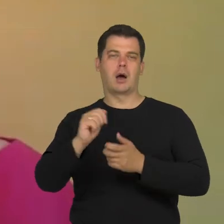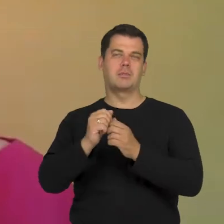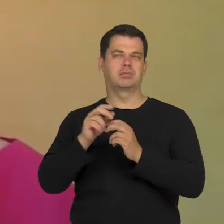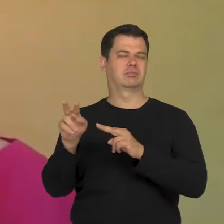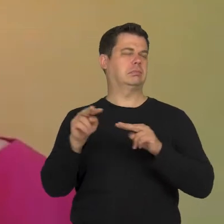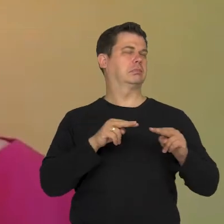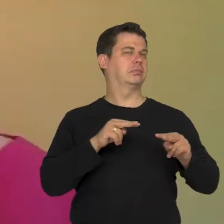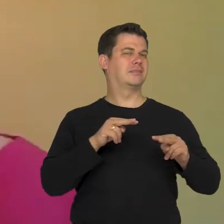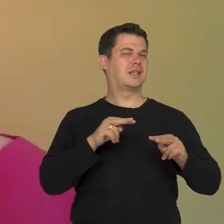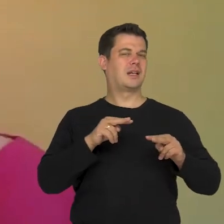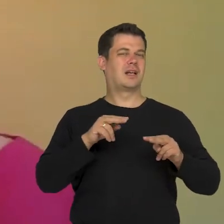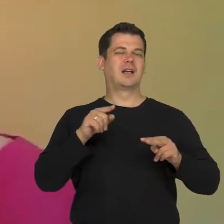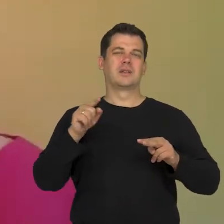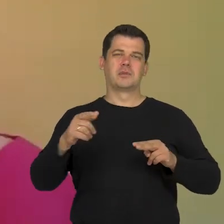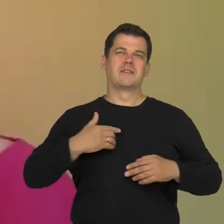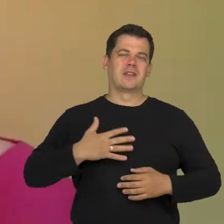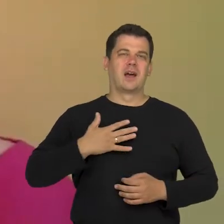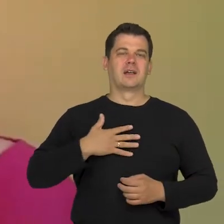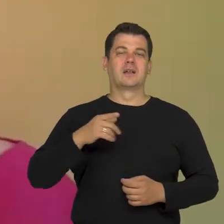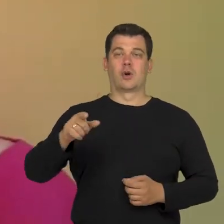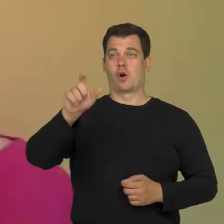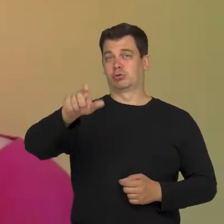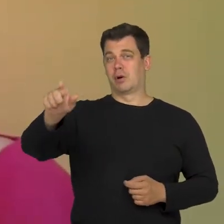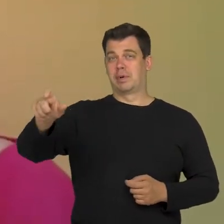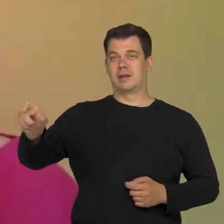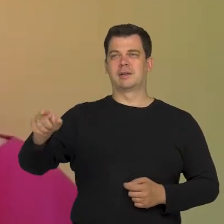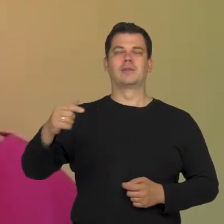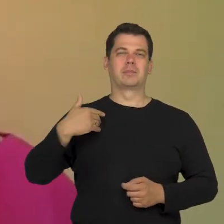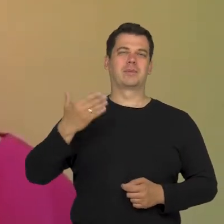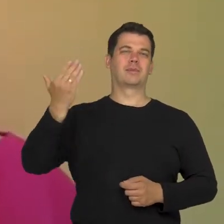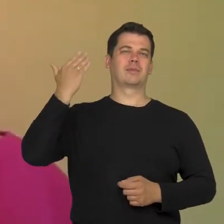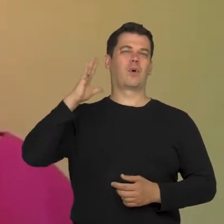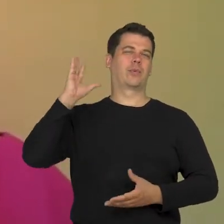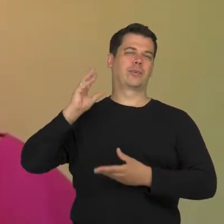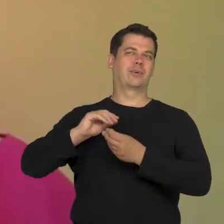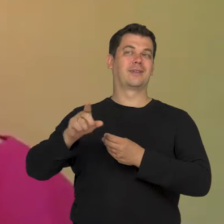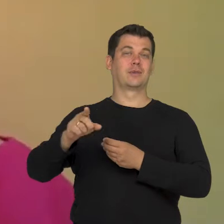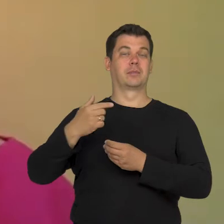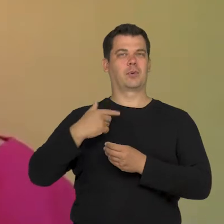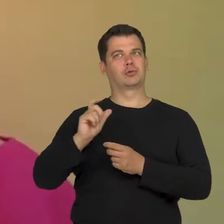But I think that these are people with who I had or have some negative experiences